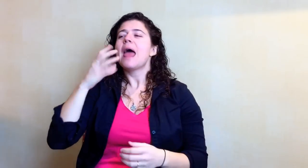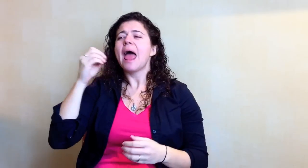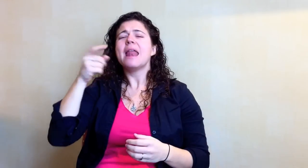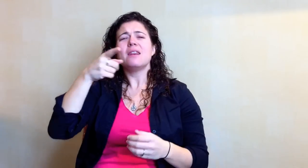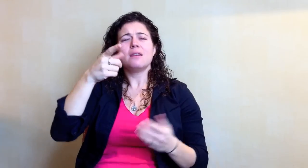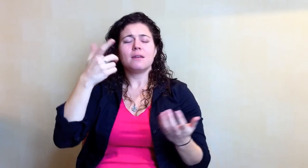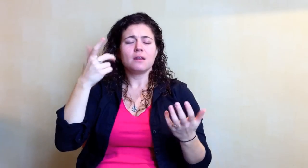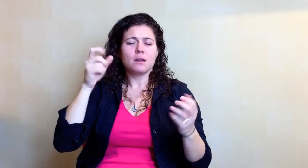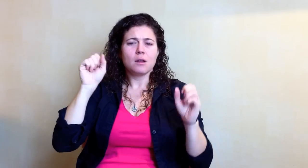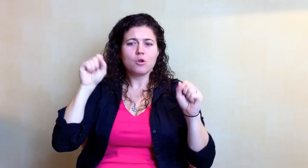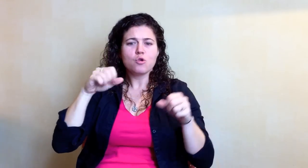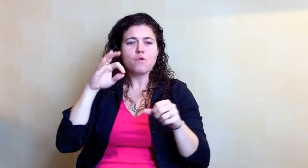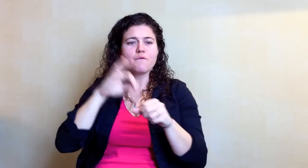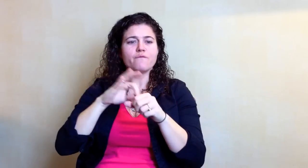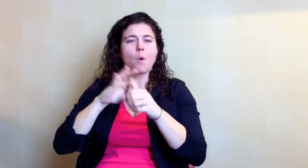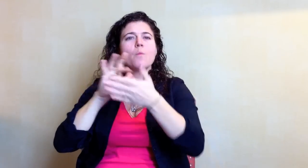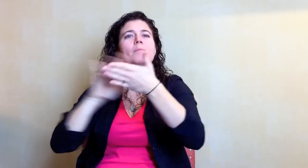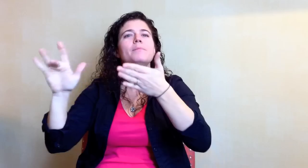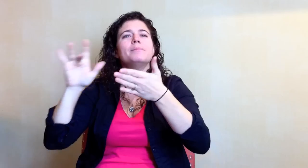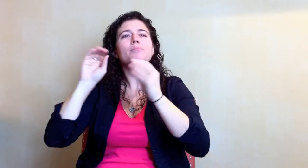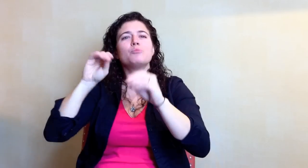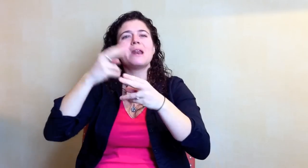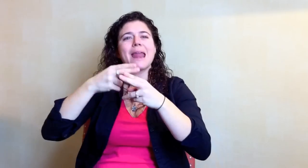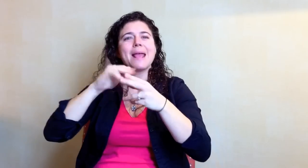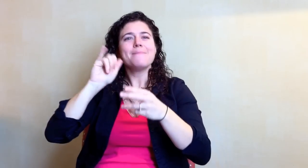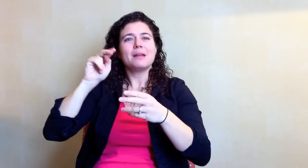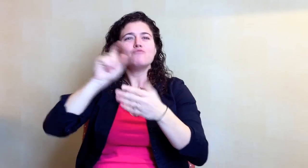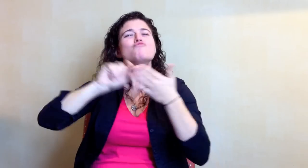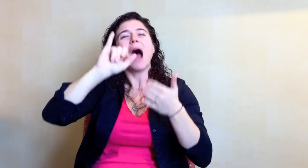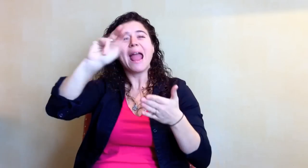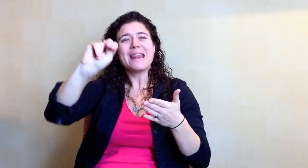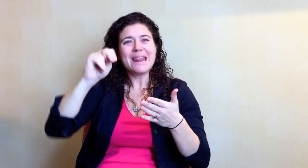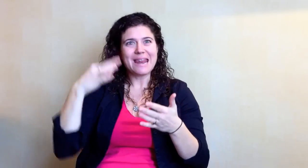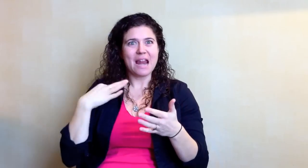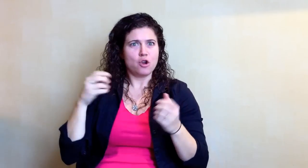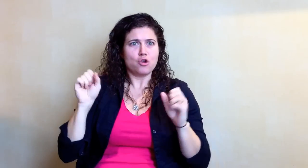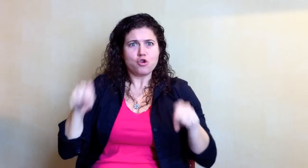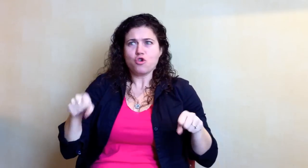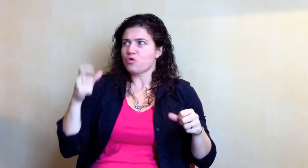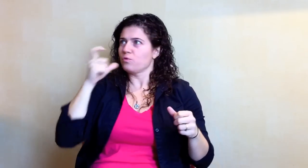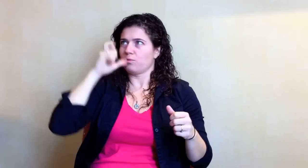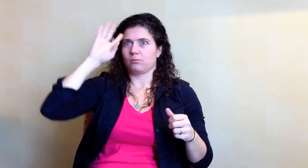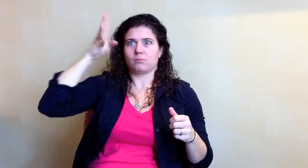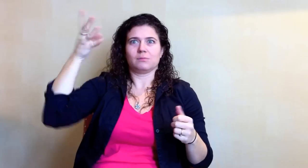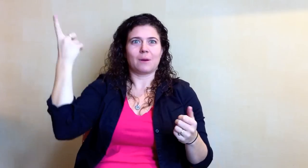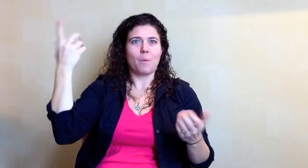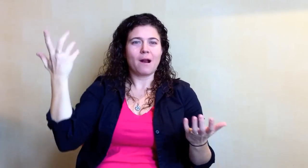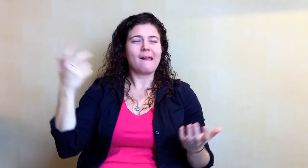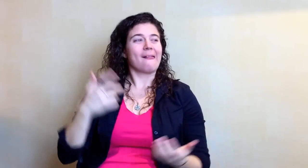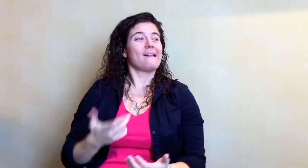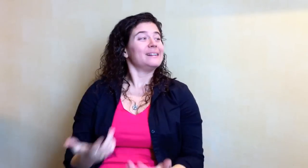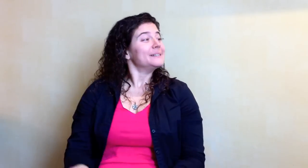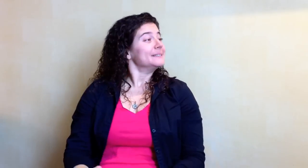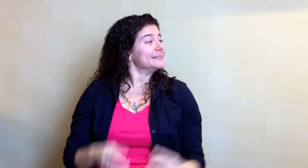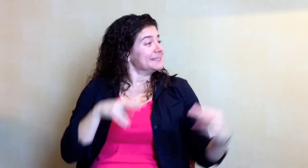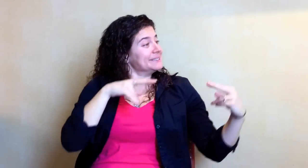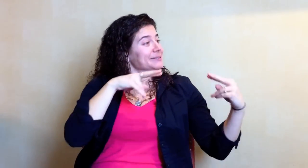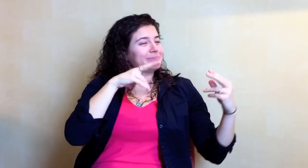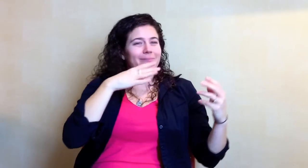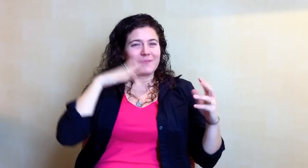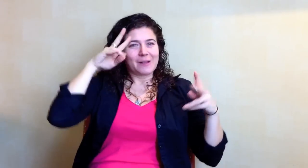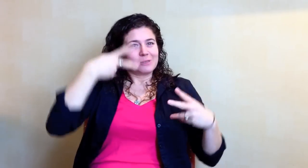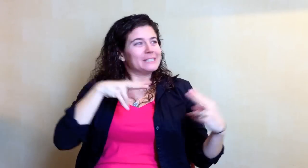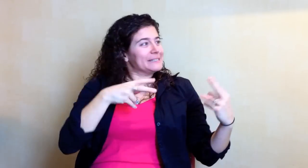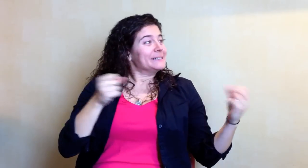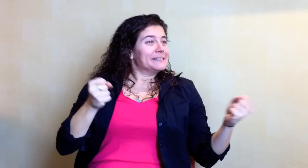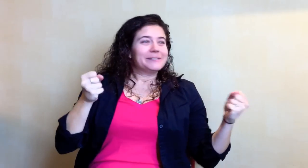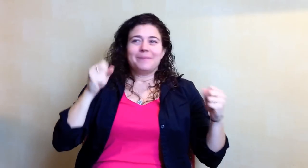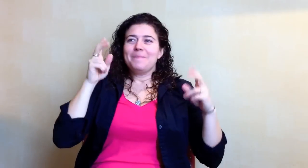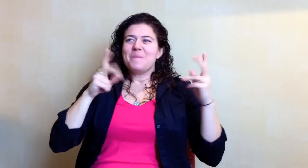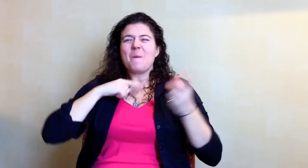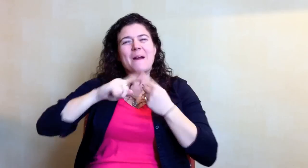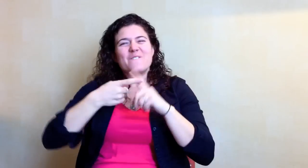AND you could write in a new person out of the blue. We looked at each other, the vice president, and my friends